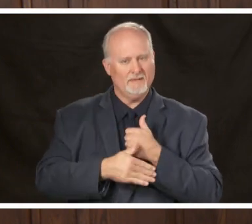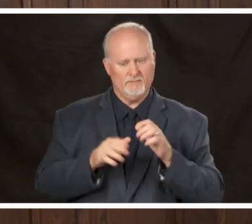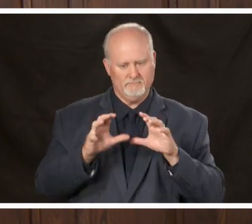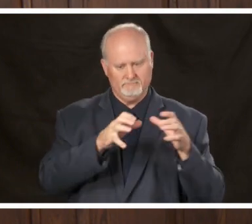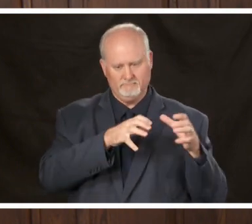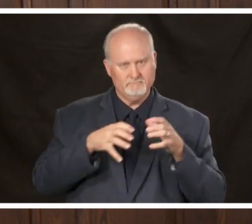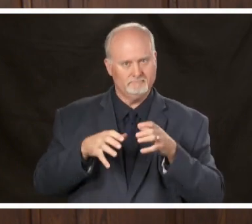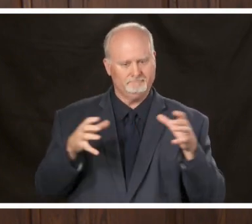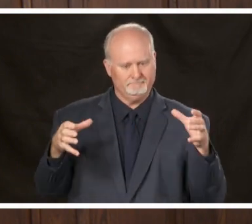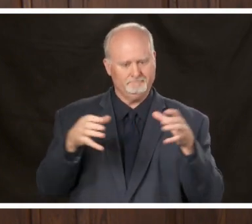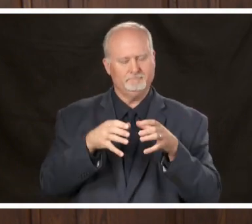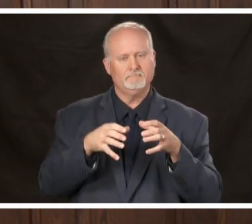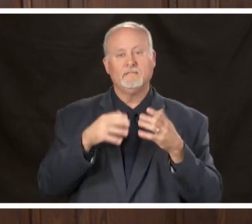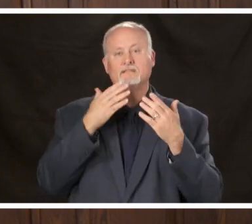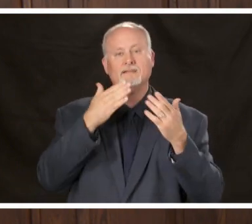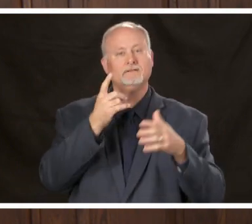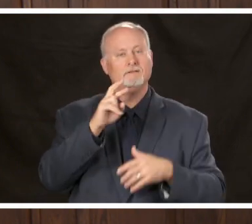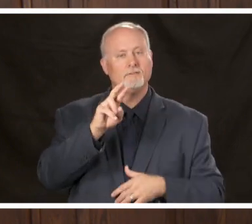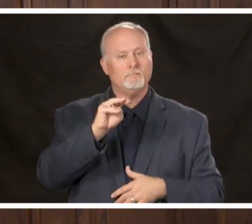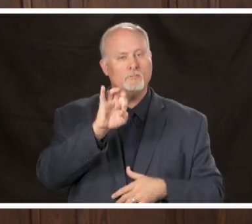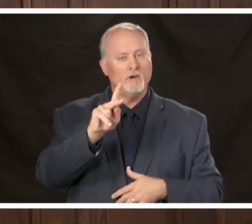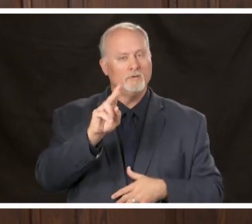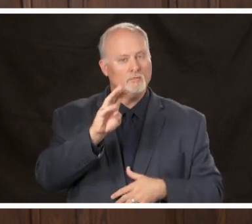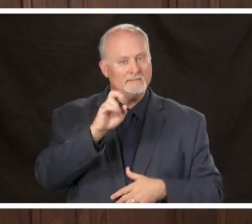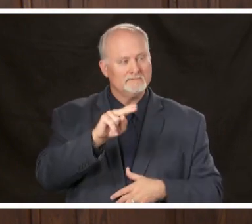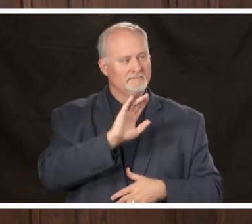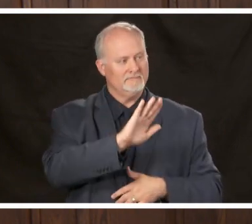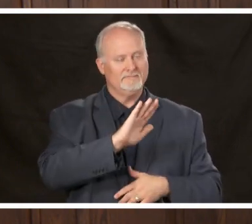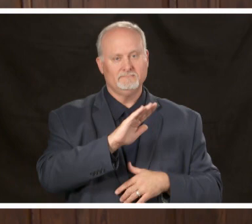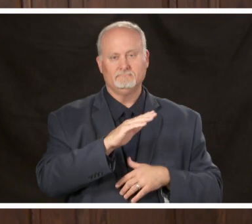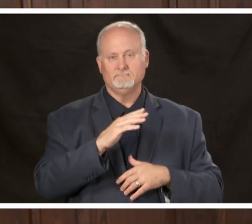to also thank dr. mark Wilson in the Jefferson County Health Department for